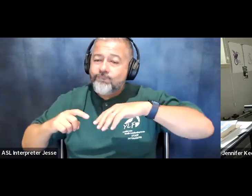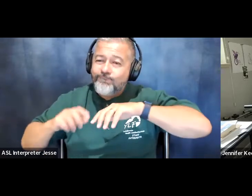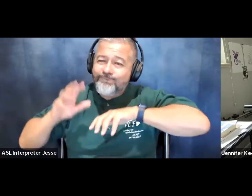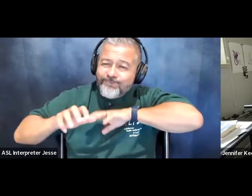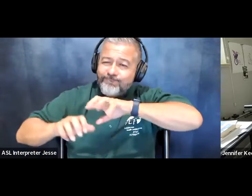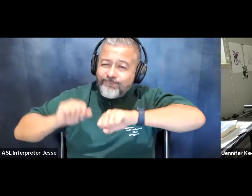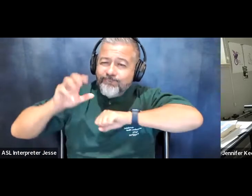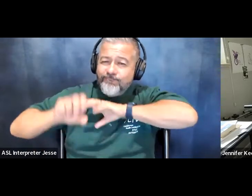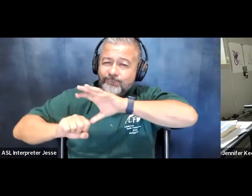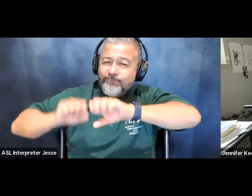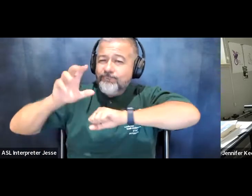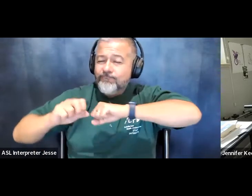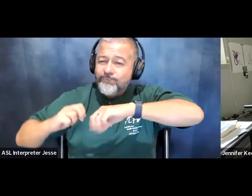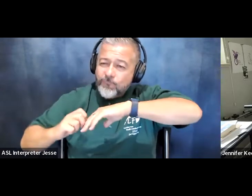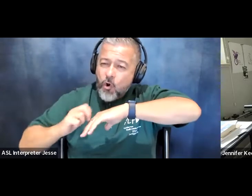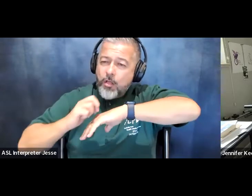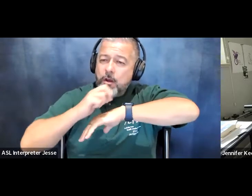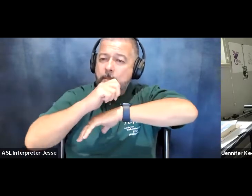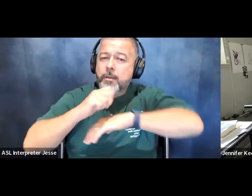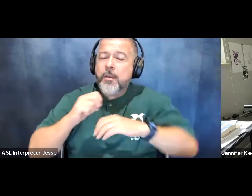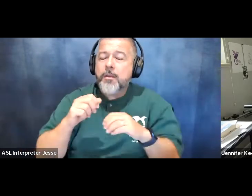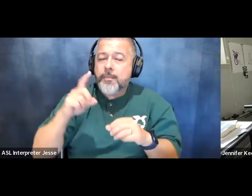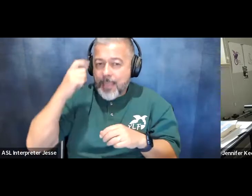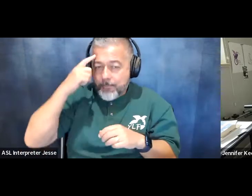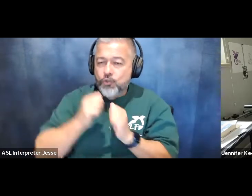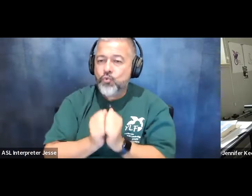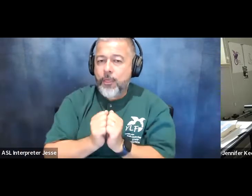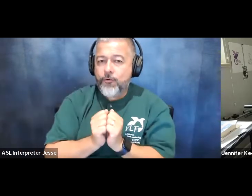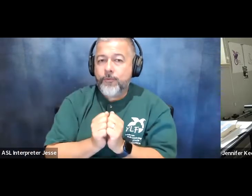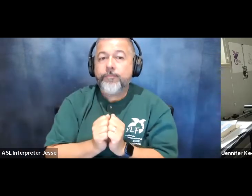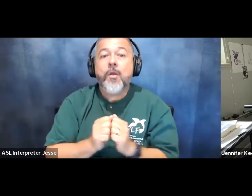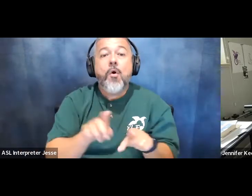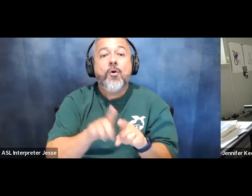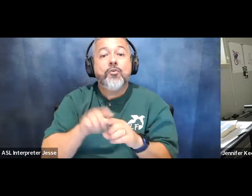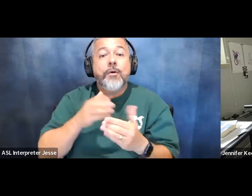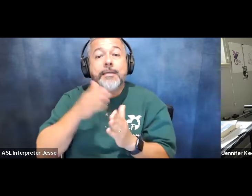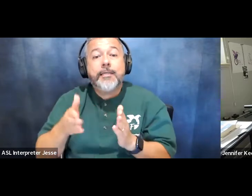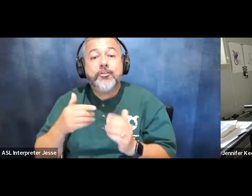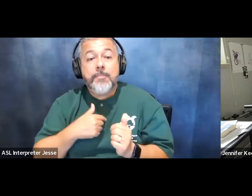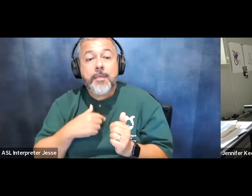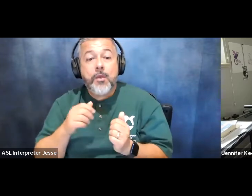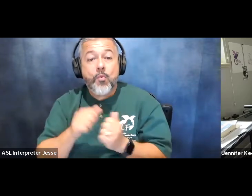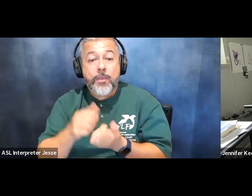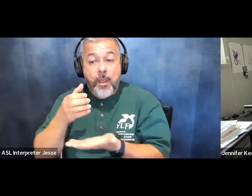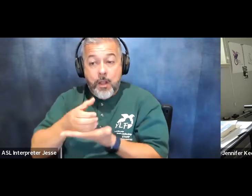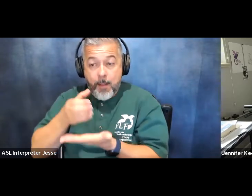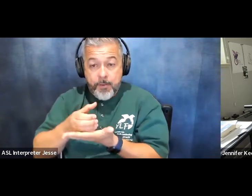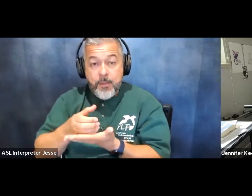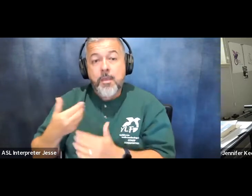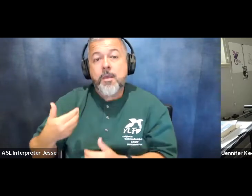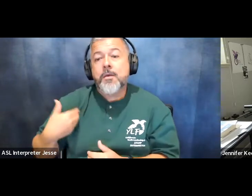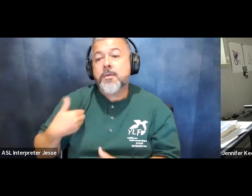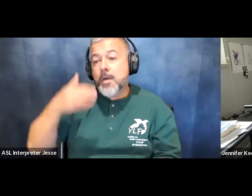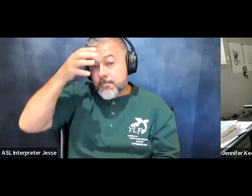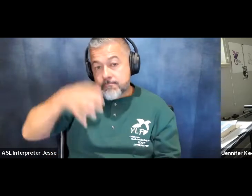of the capitol together alongside me holding the styrofoam cup is a young man who was my attendant